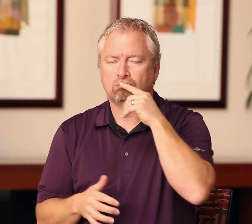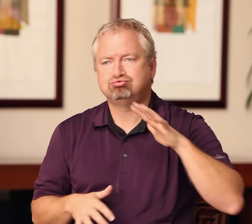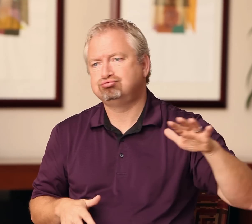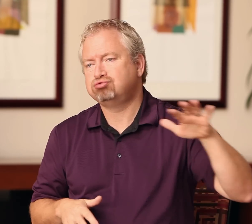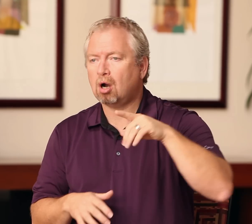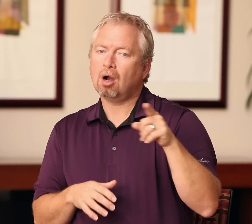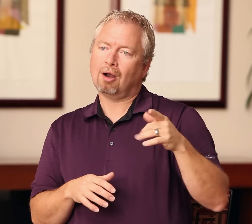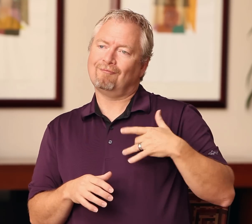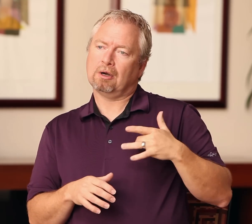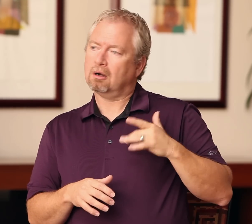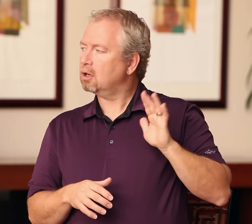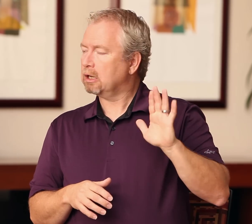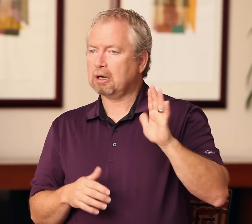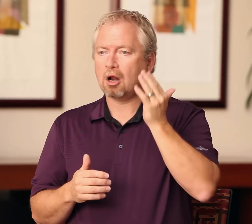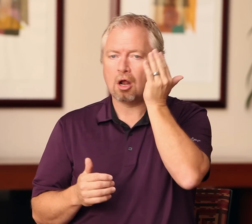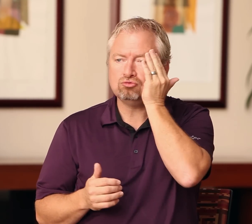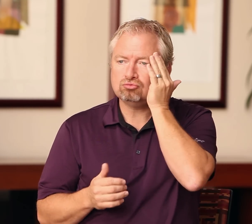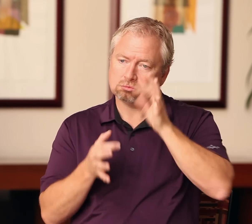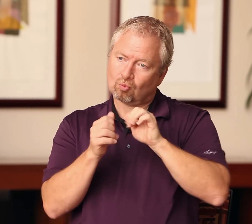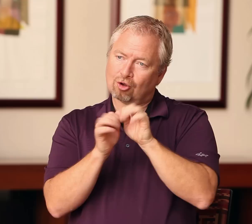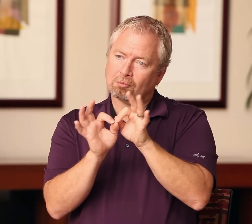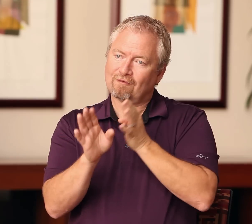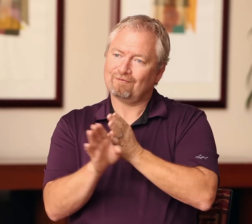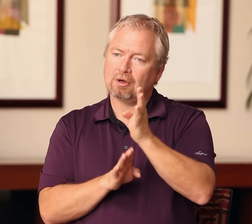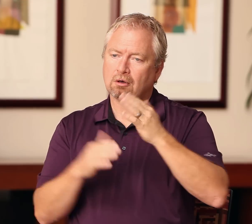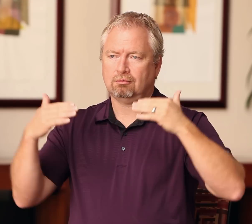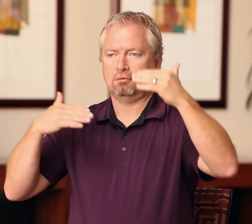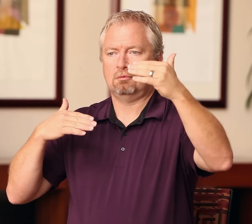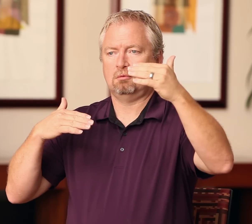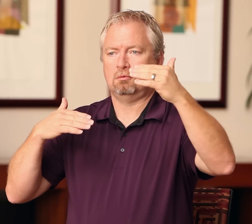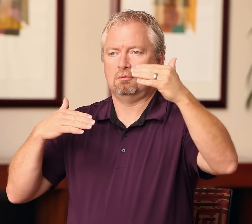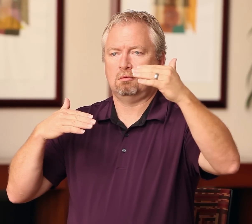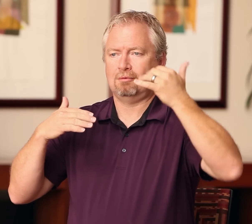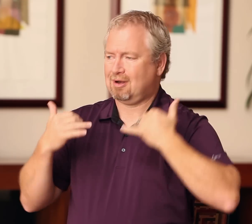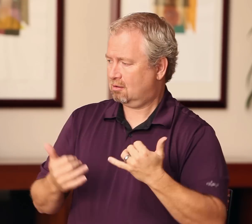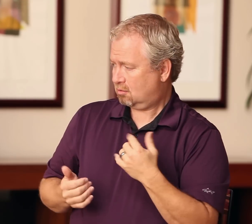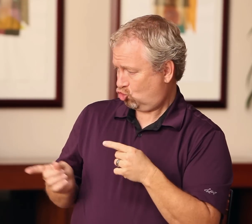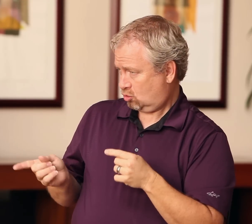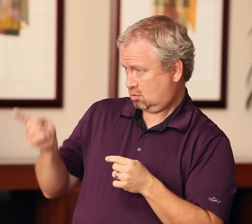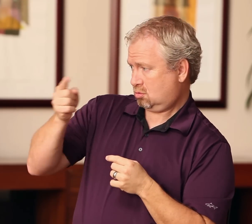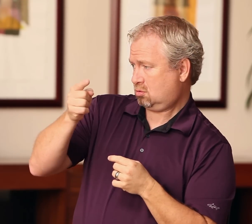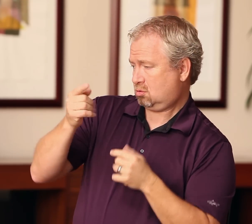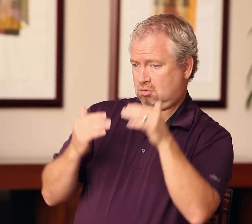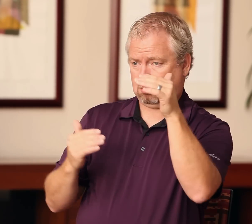for deaf interpreters. Gallaudet University has just established a program, and only a very few others that include deaf interpreters.